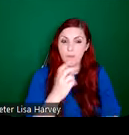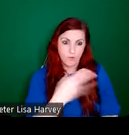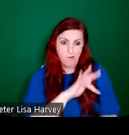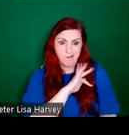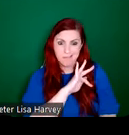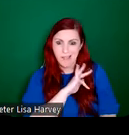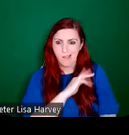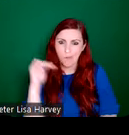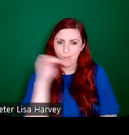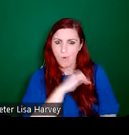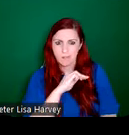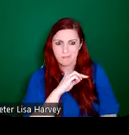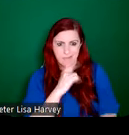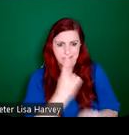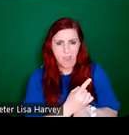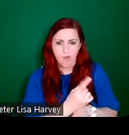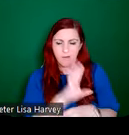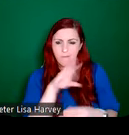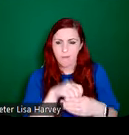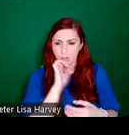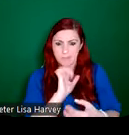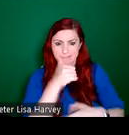studio as the founder and you know, the funder in the early days she financed